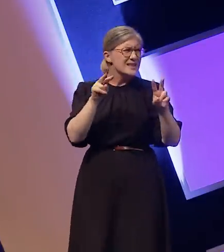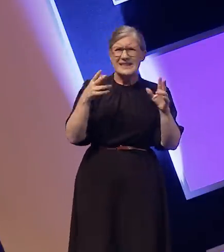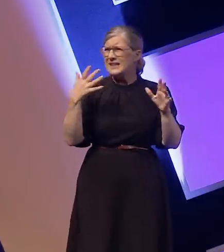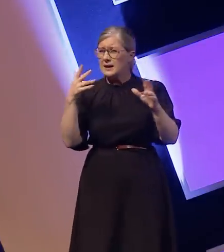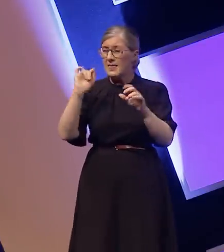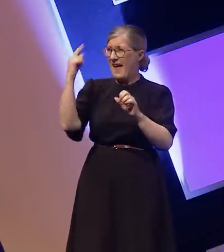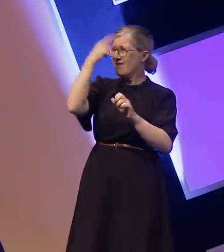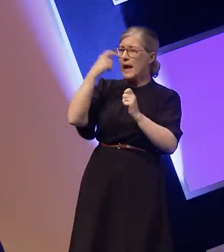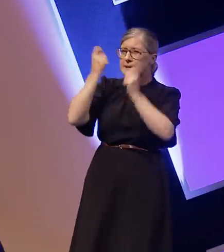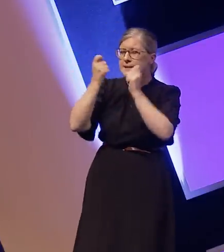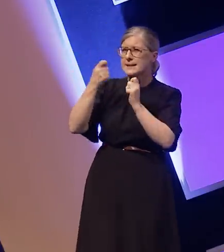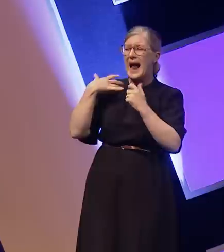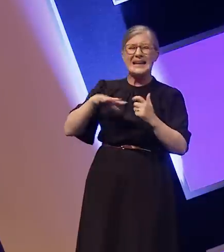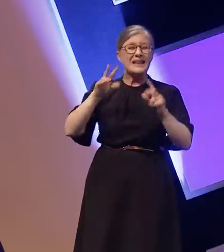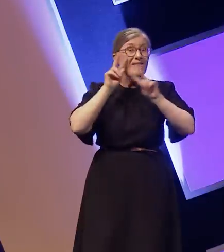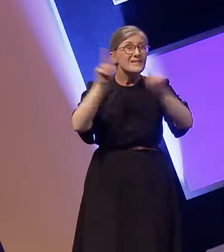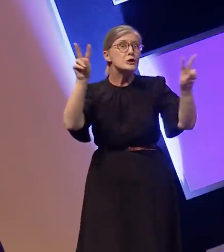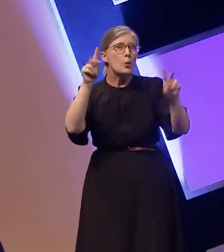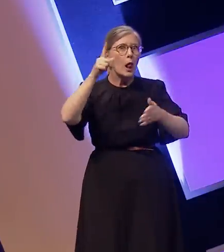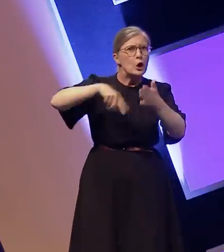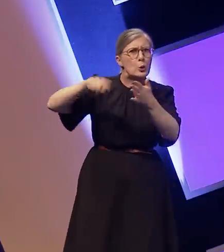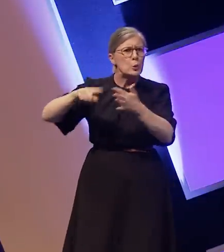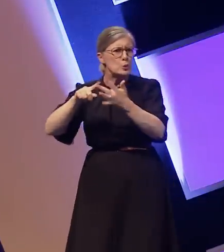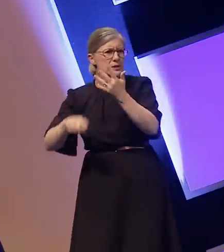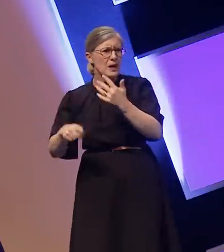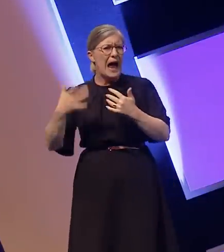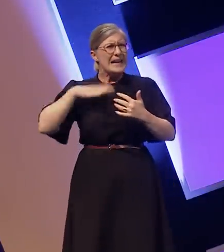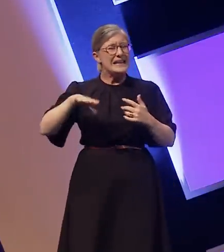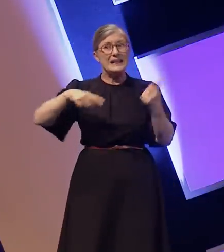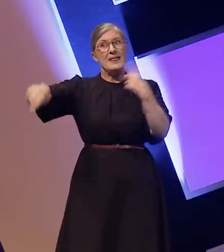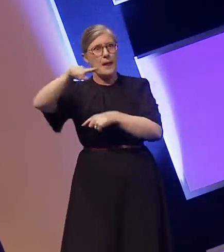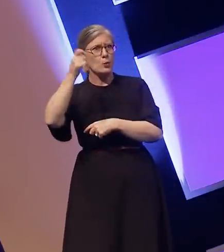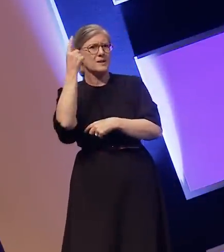and most importantly I need the people I work with to know how to communicate best with me